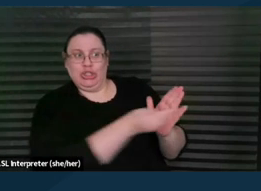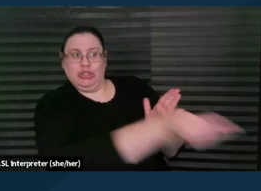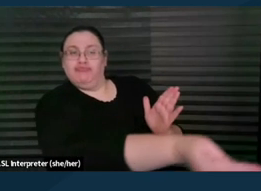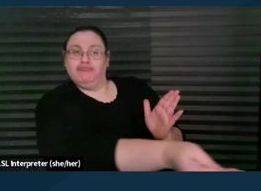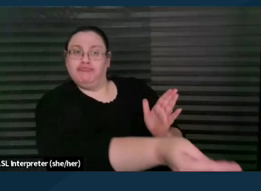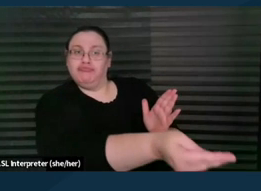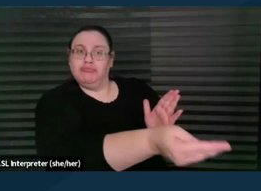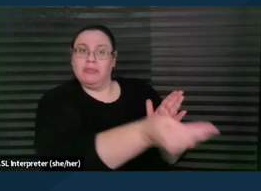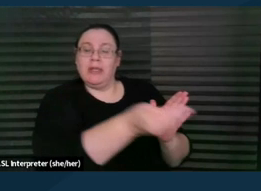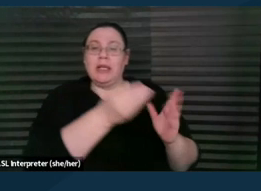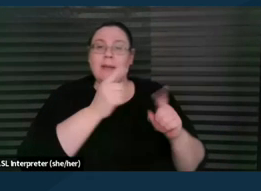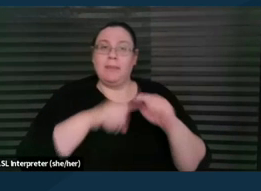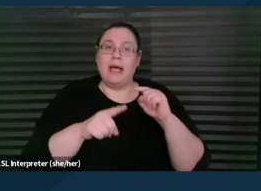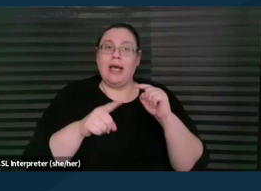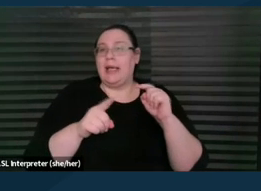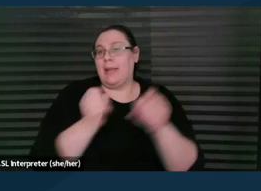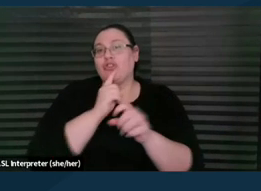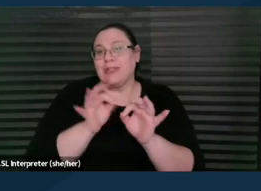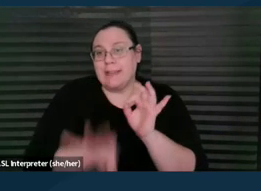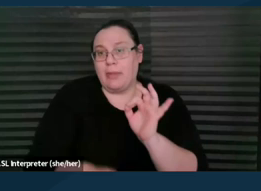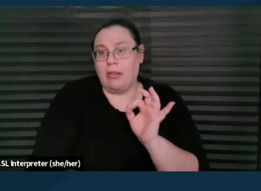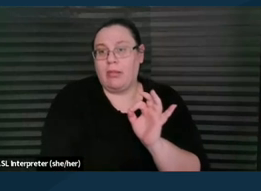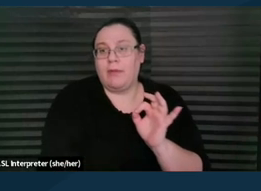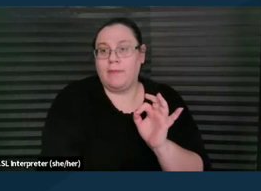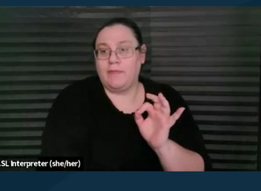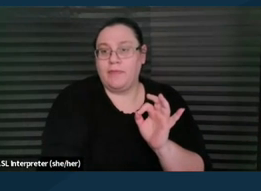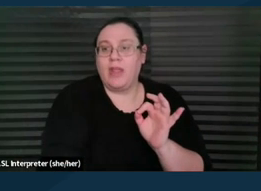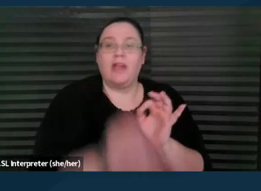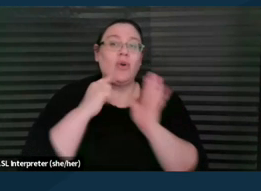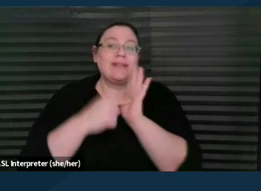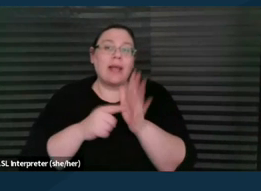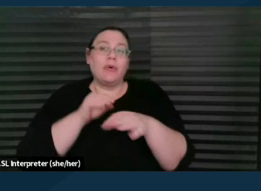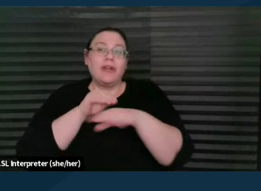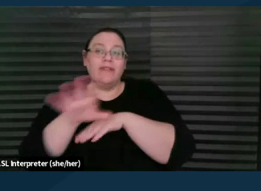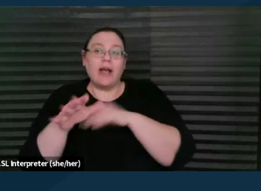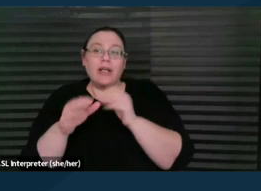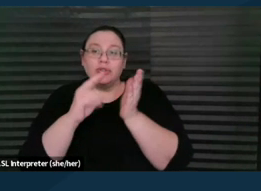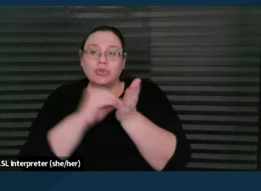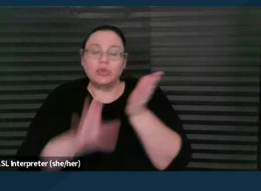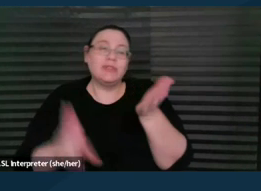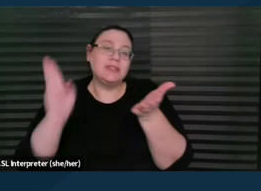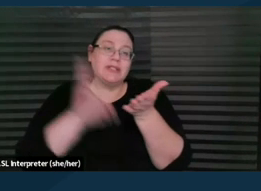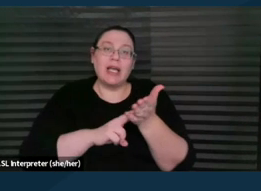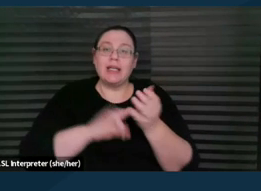But I keep it quite simple. For example, we've often advised clients to sign IEPs with exception